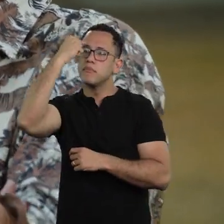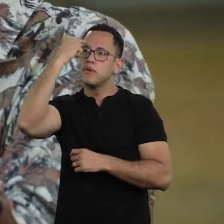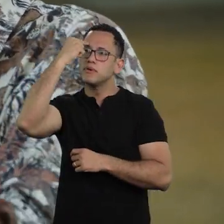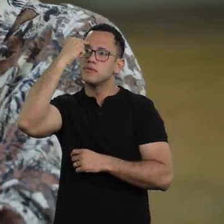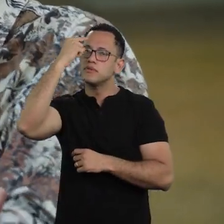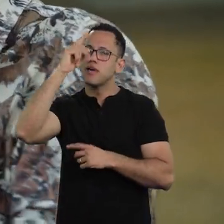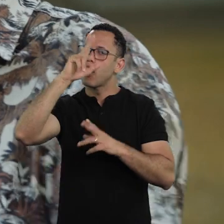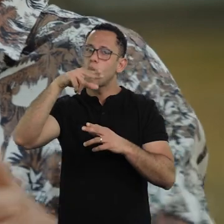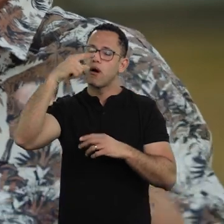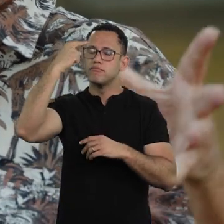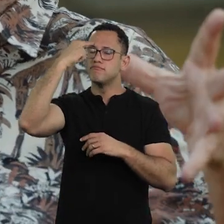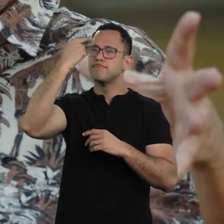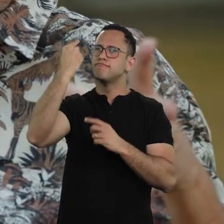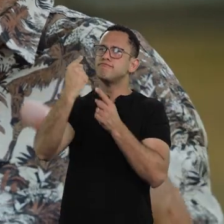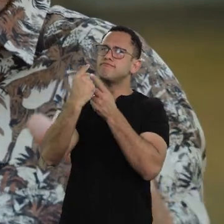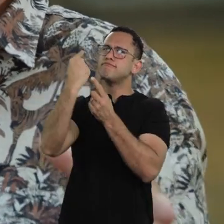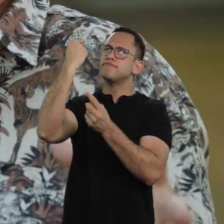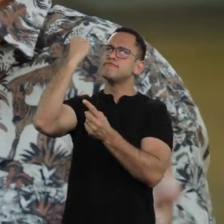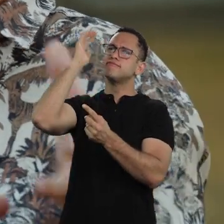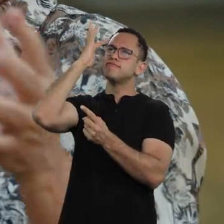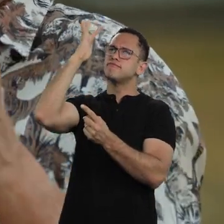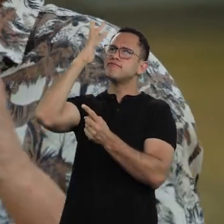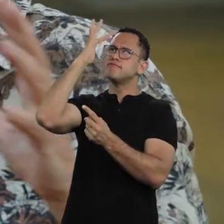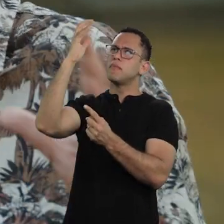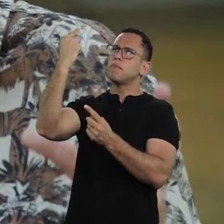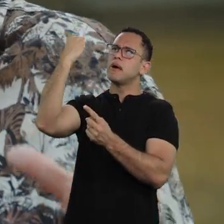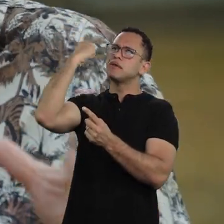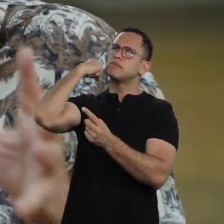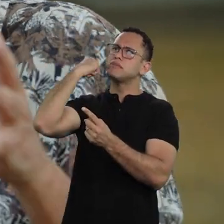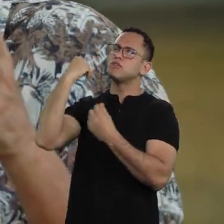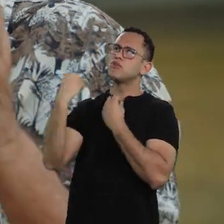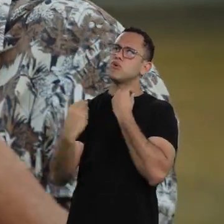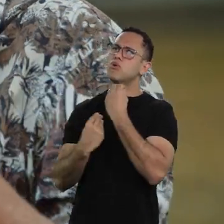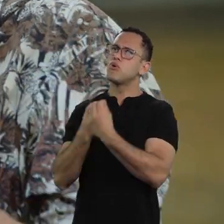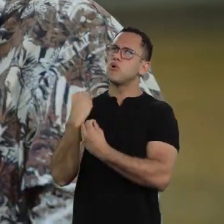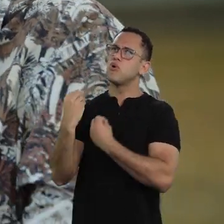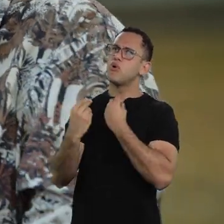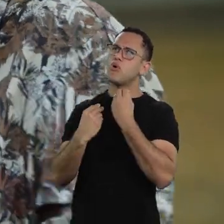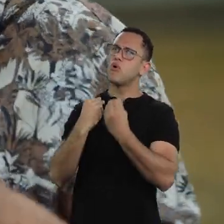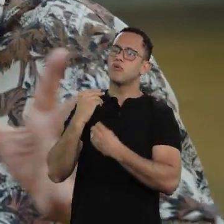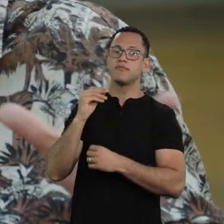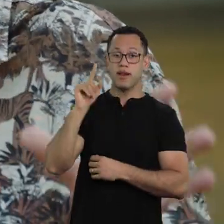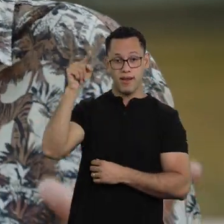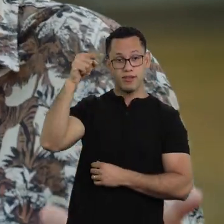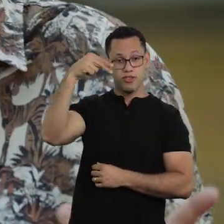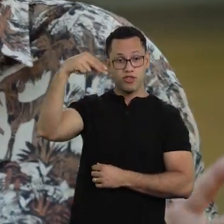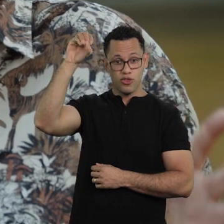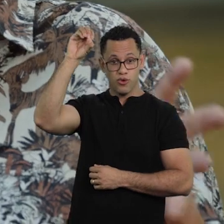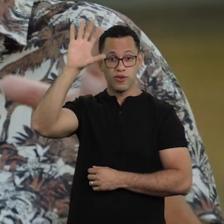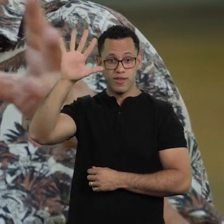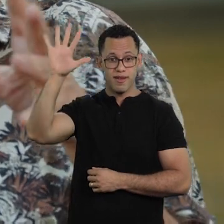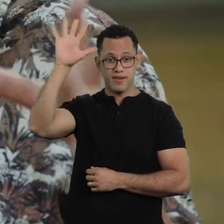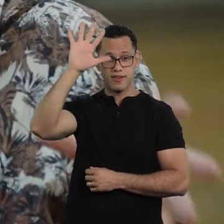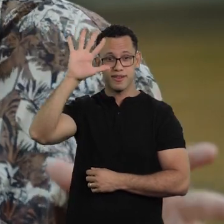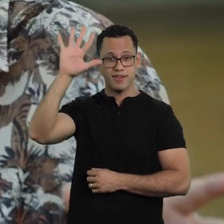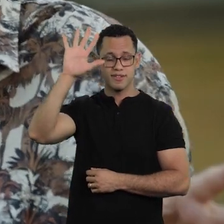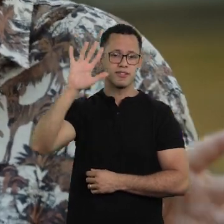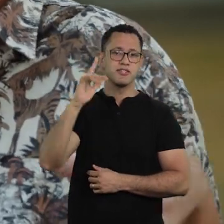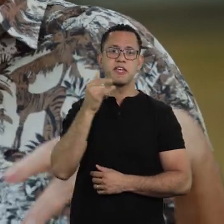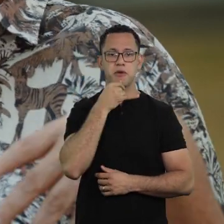I don't know if it's a review, but I came back, I took an imaginary trip back there. I went to the Northeast a lot without leaving,